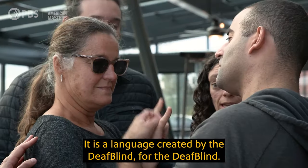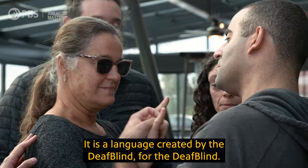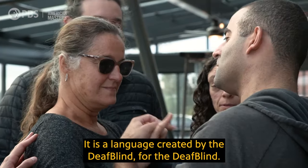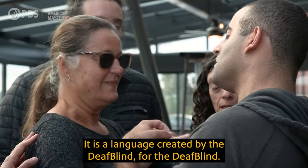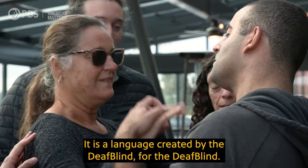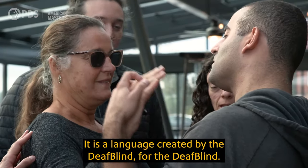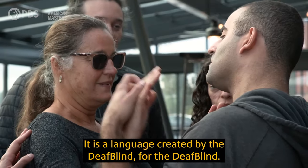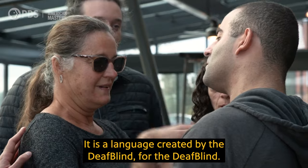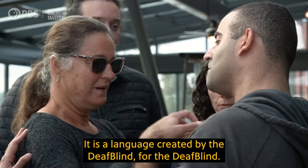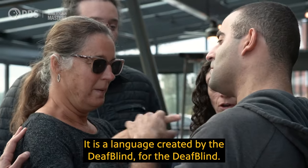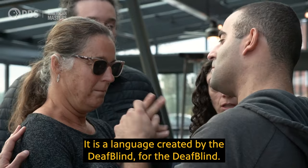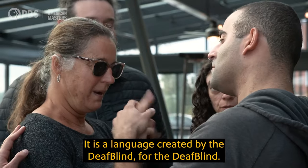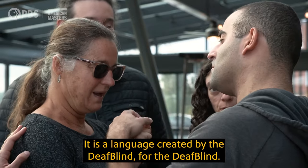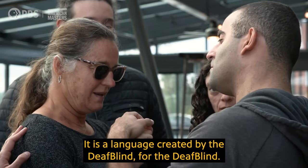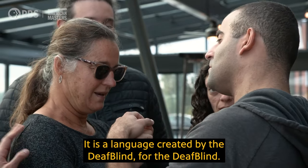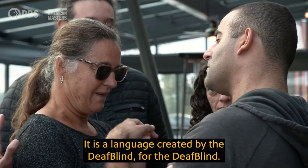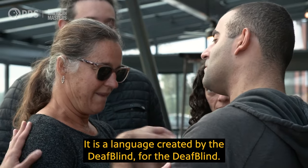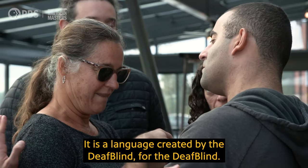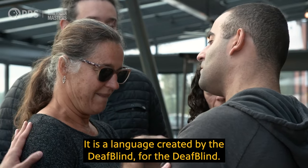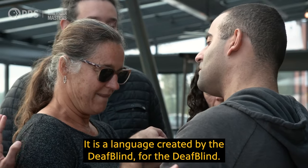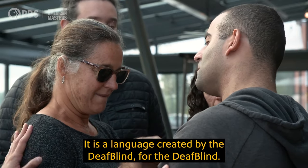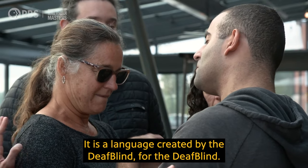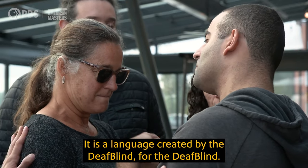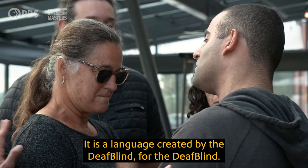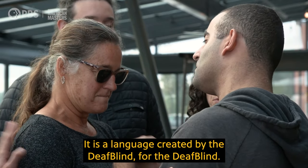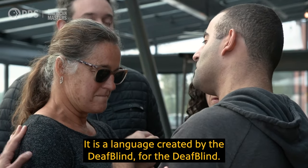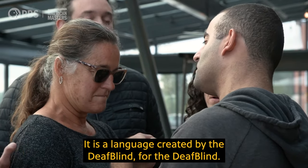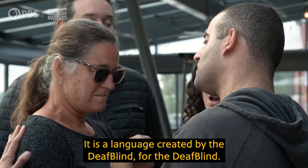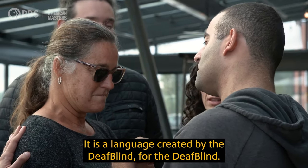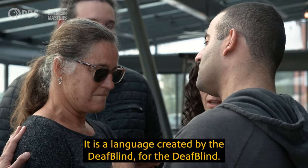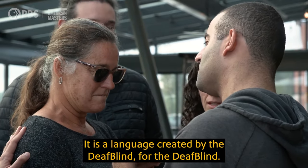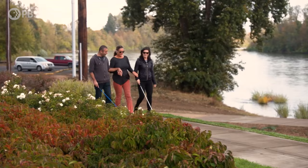It is a language created by the DeafBlind, for the DeafBlind.